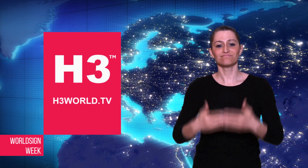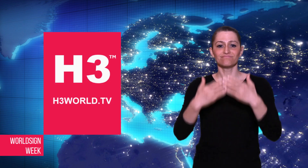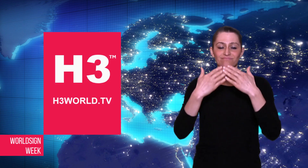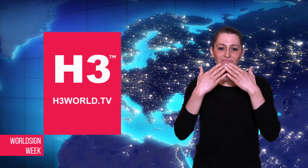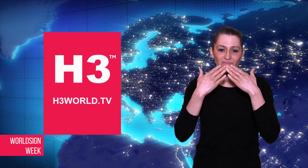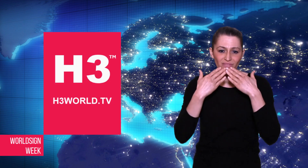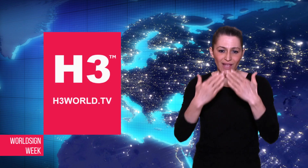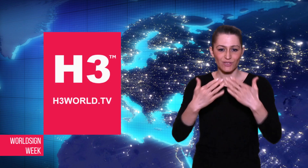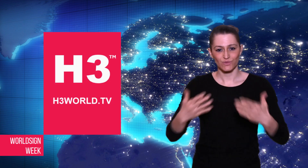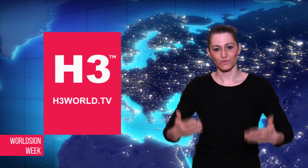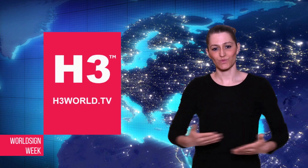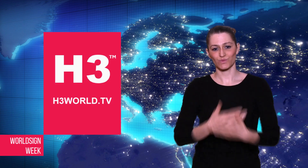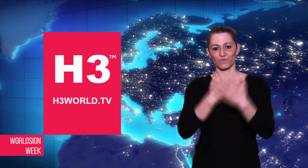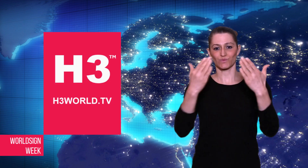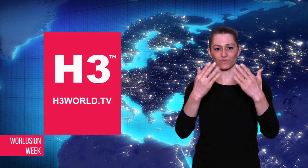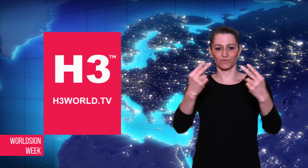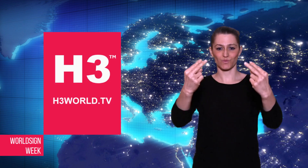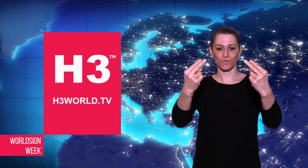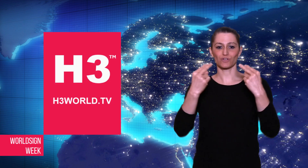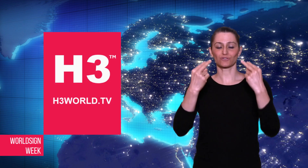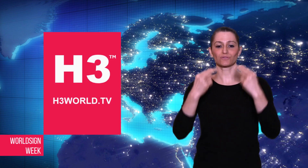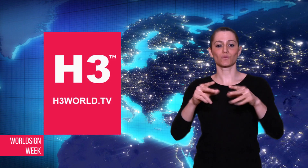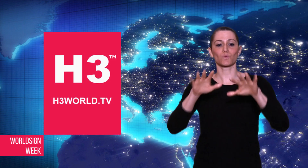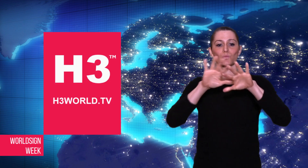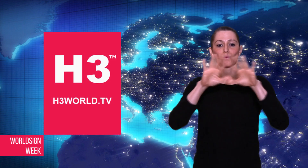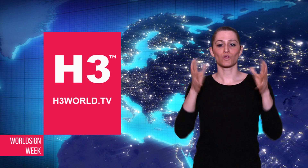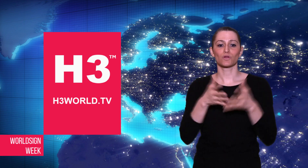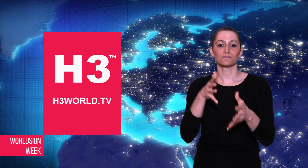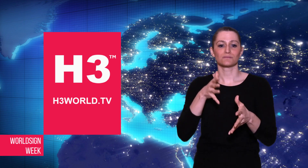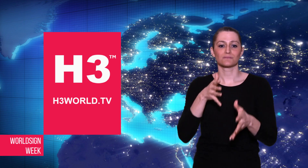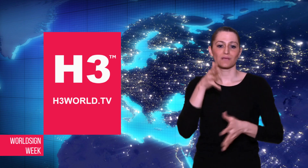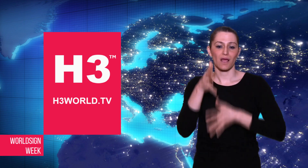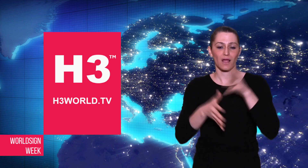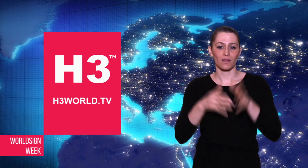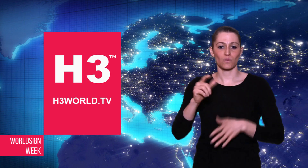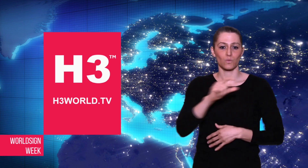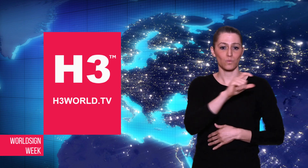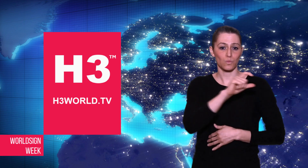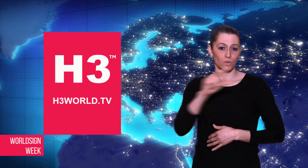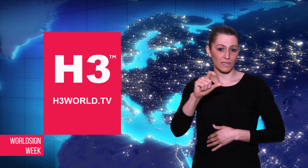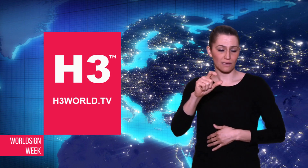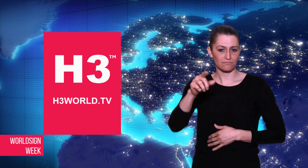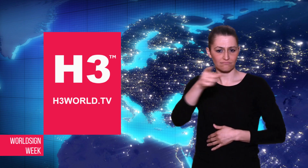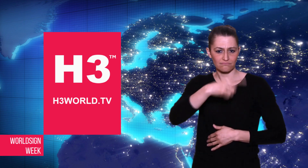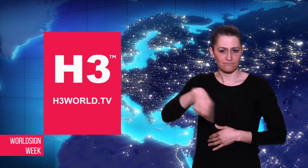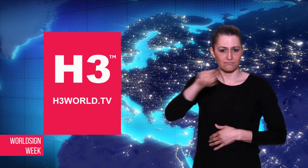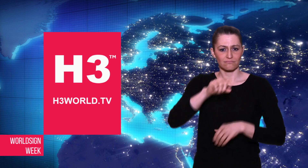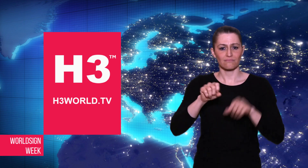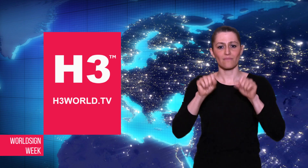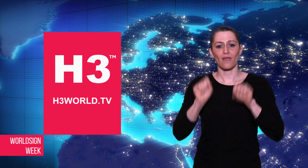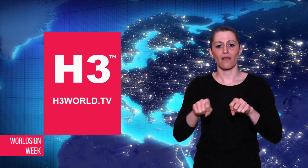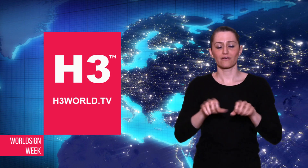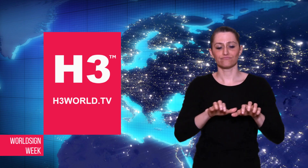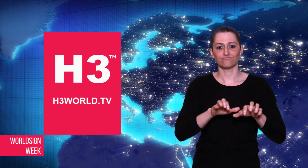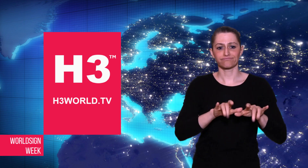Thank you for watching WorldSign Week,